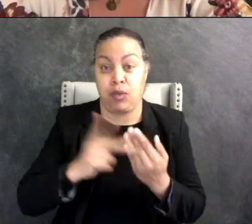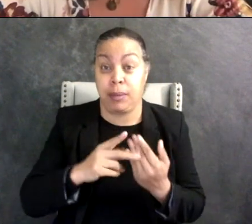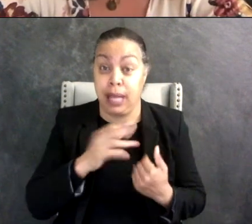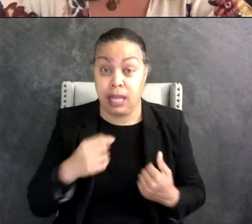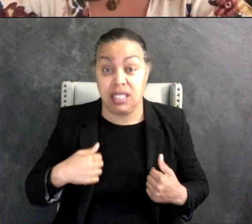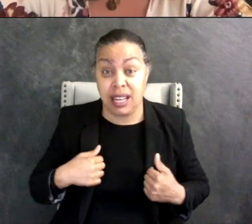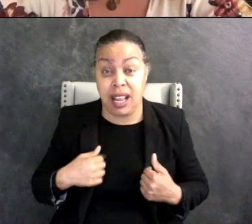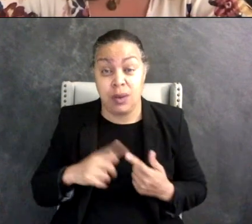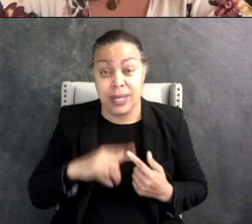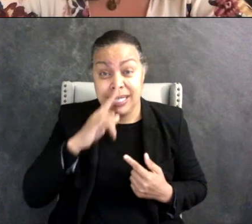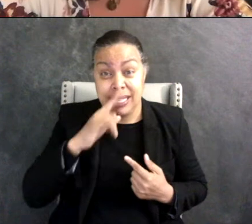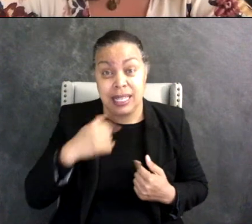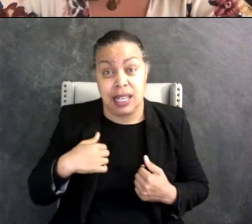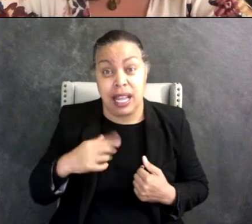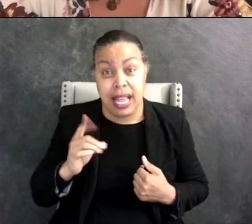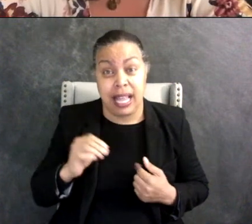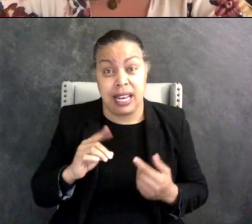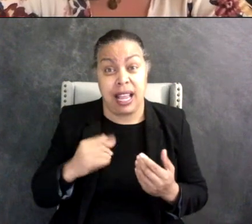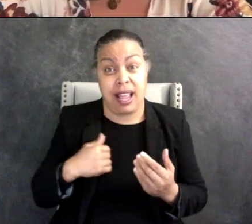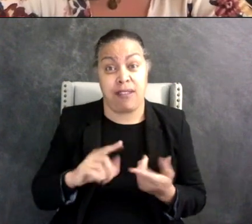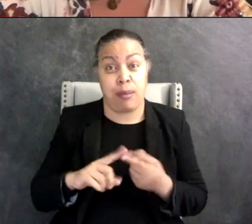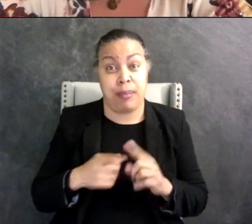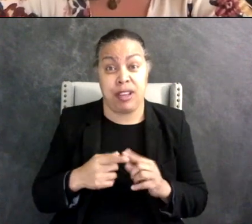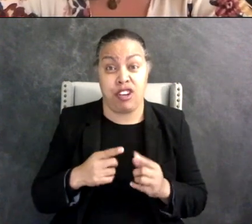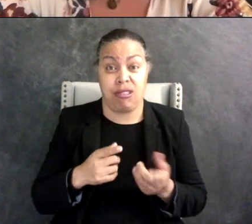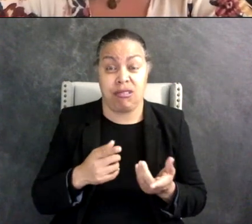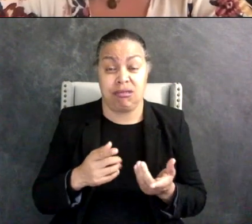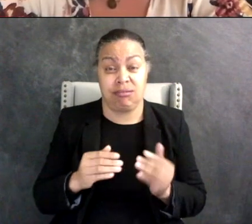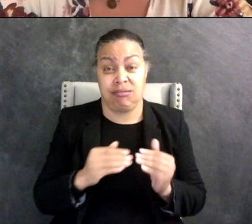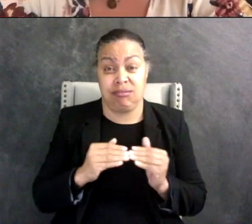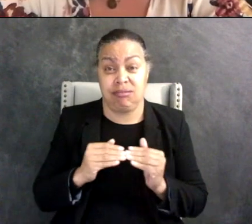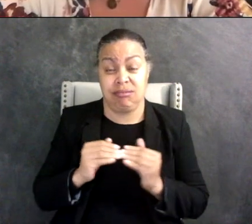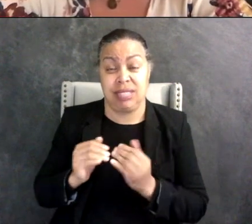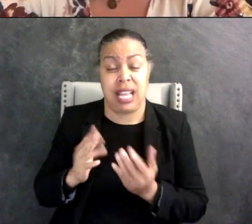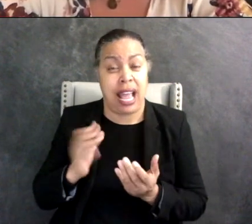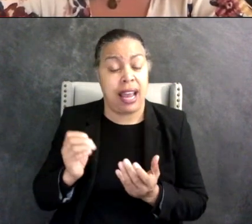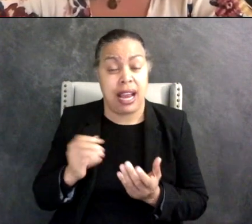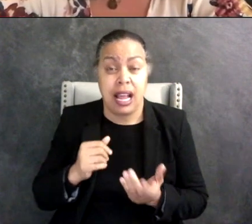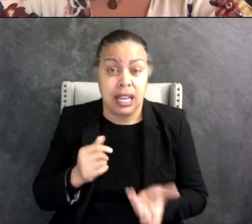a kid and they didn't call it that, and it was incredibly traumatizing when I found out that